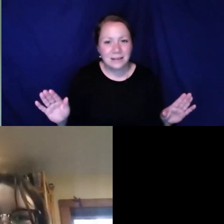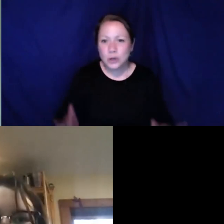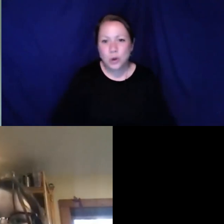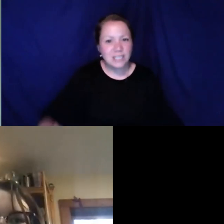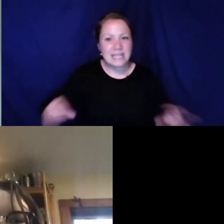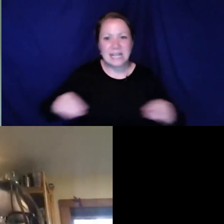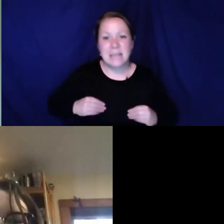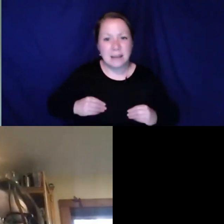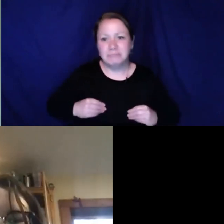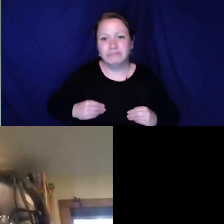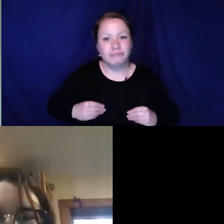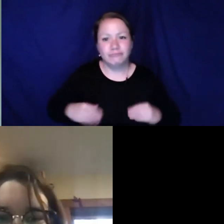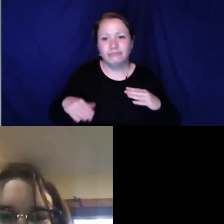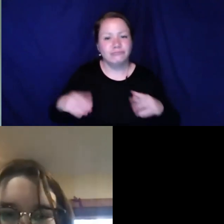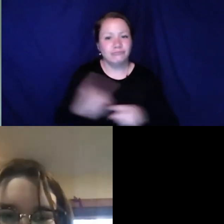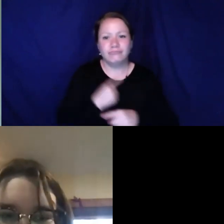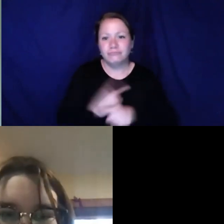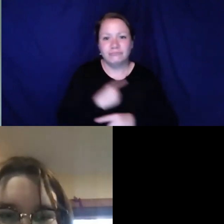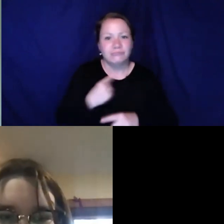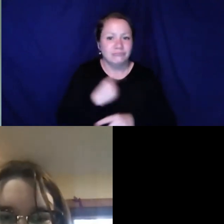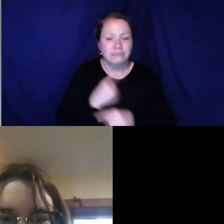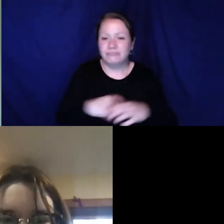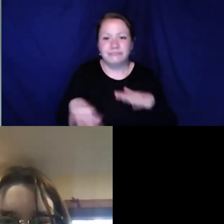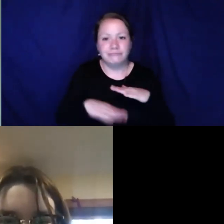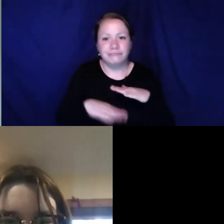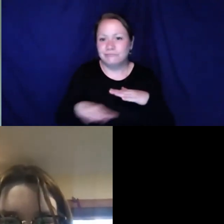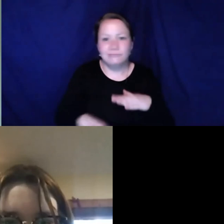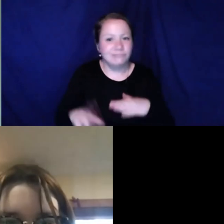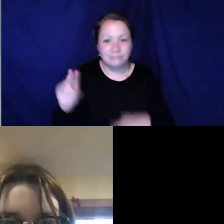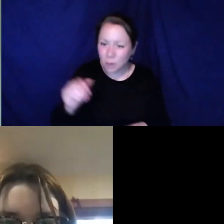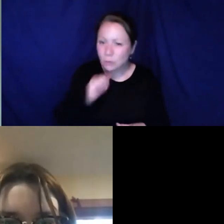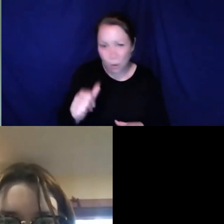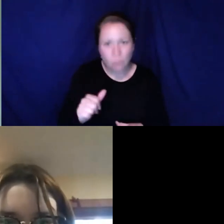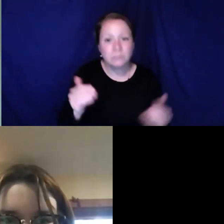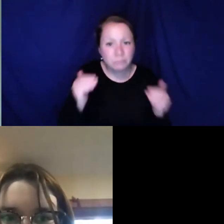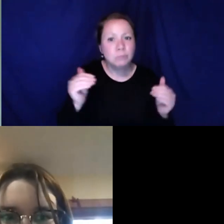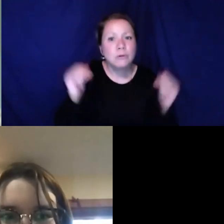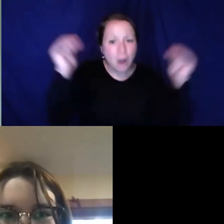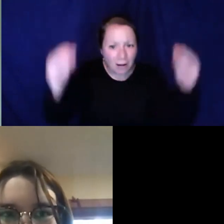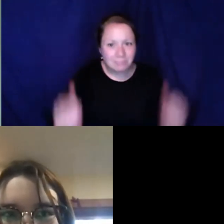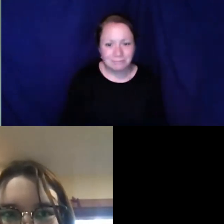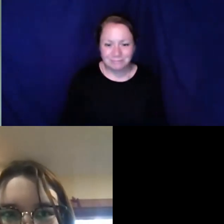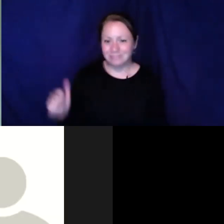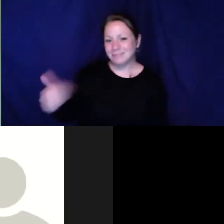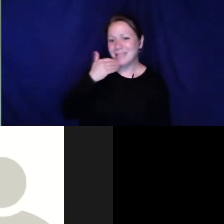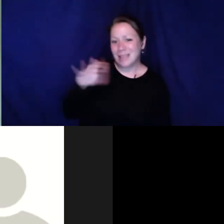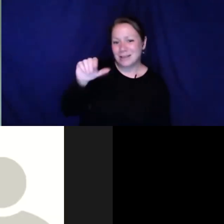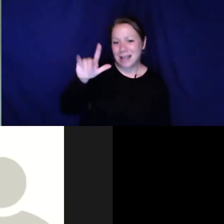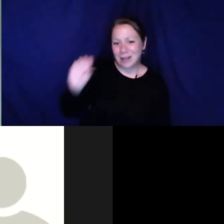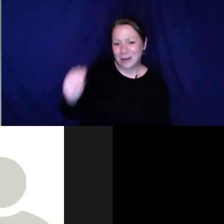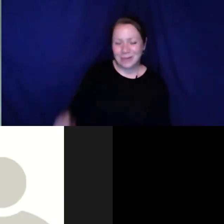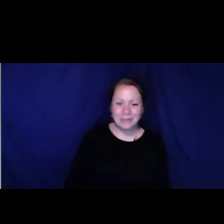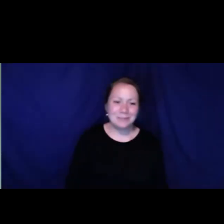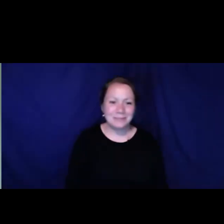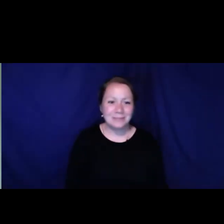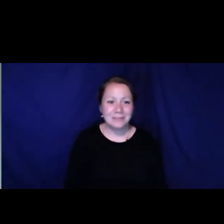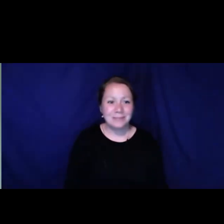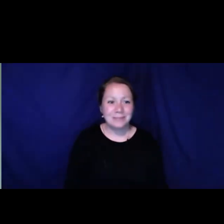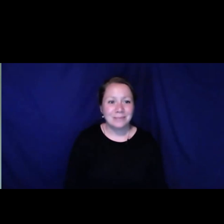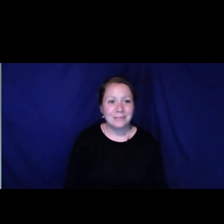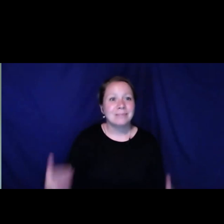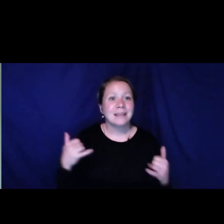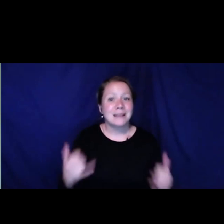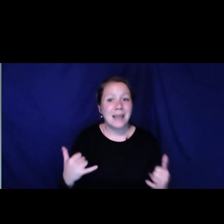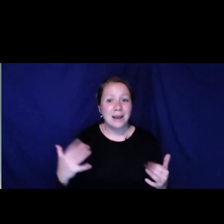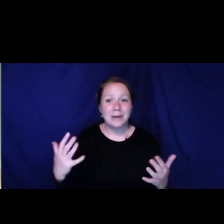You deserve success and love.